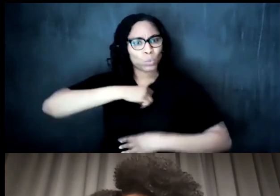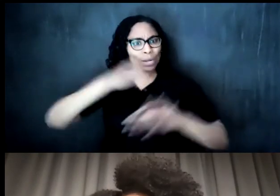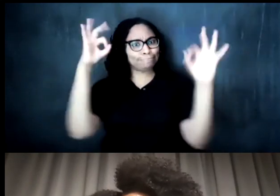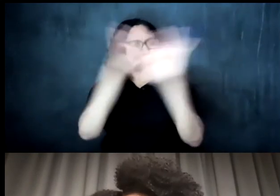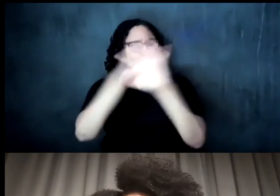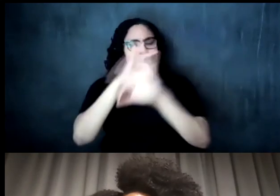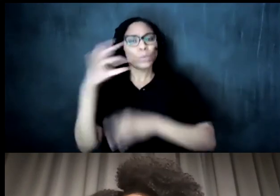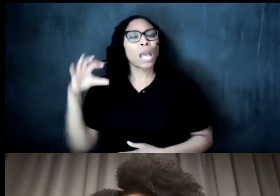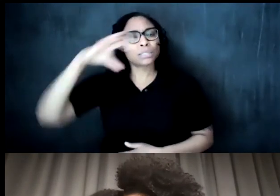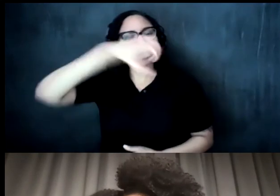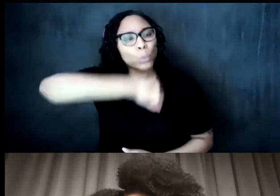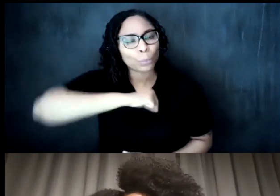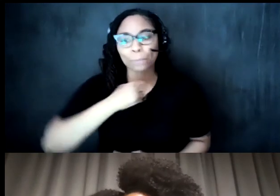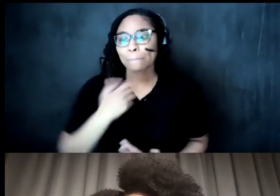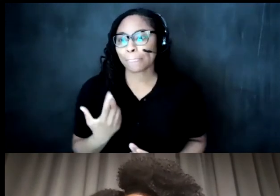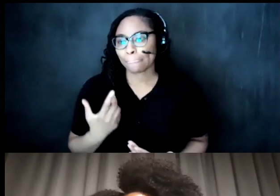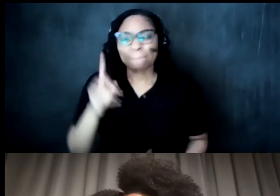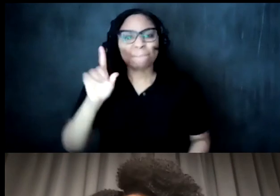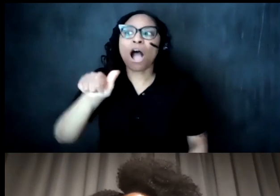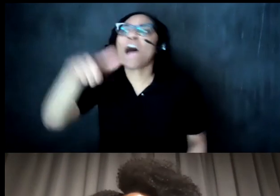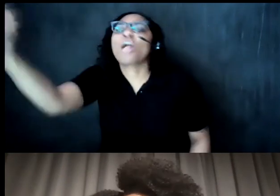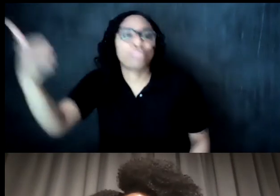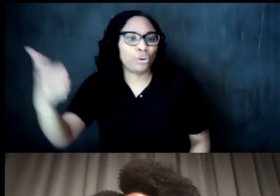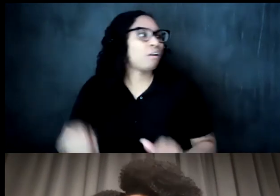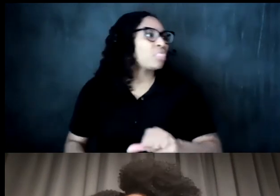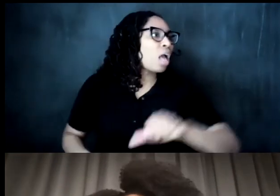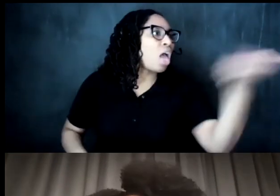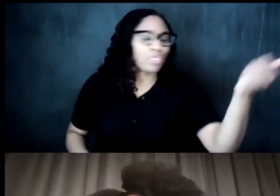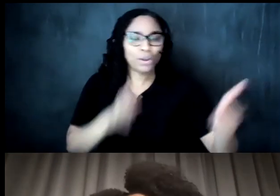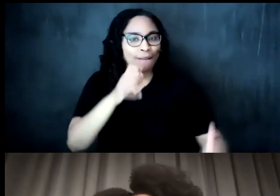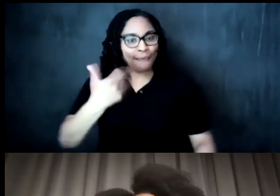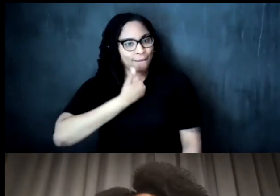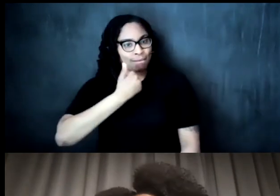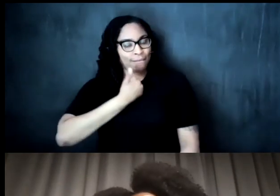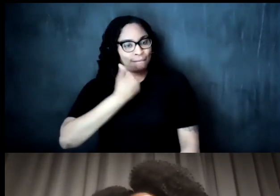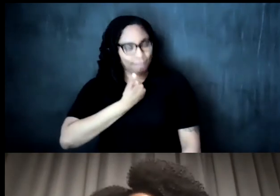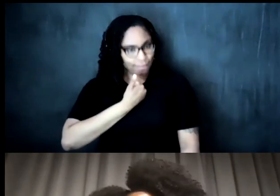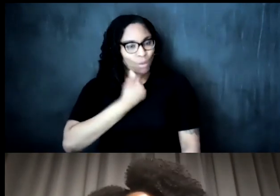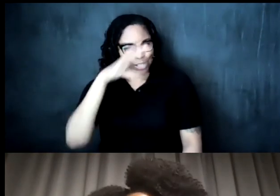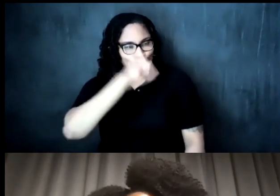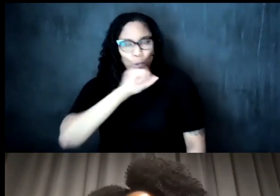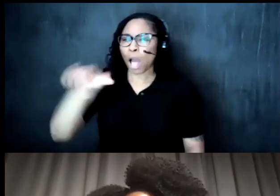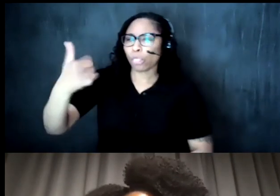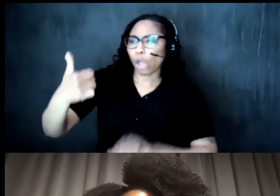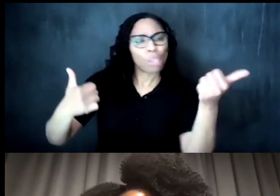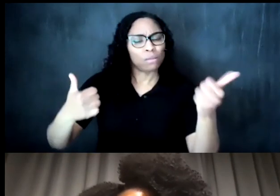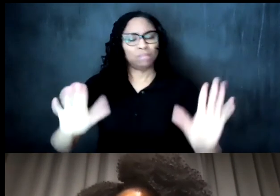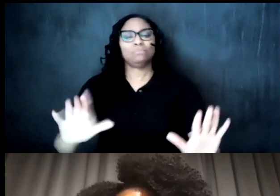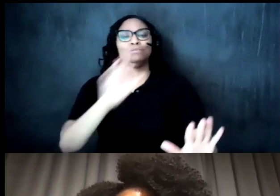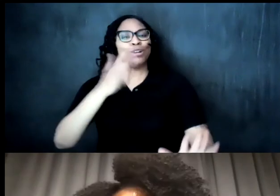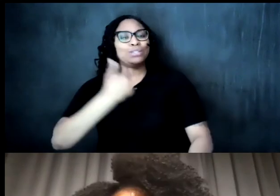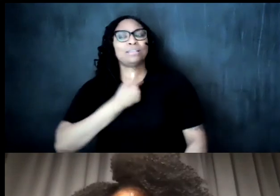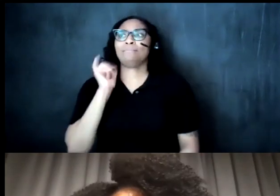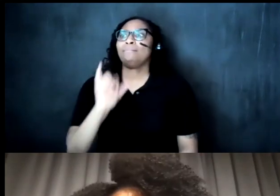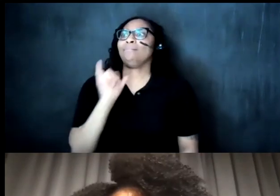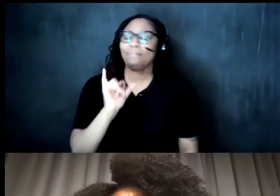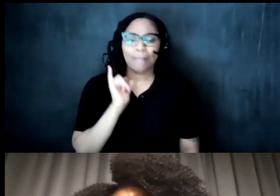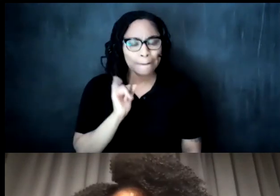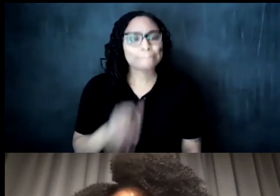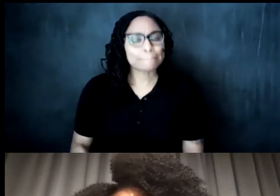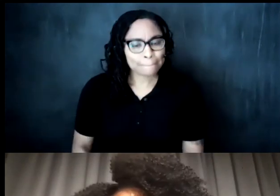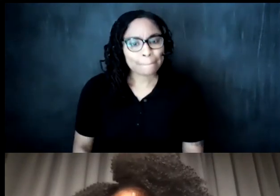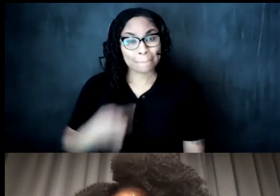they come from the other rather ourselves and um one of the things that i uh i'm 73 years old